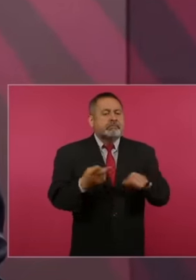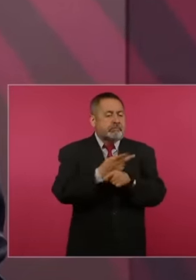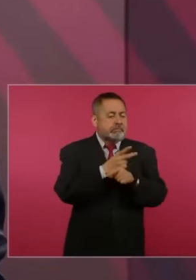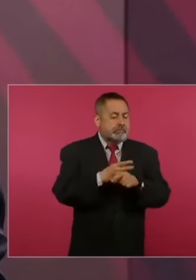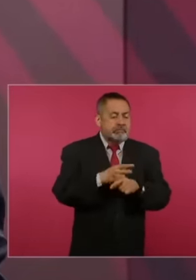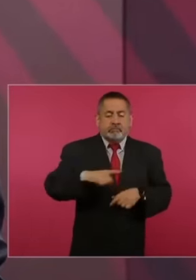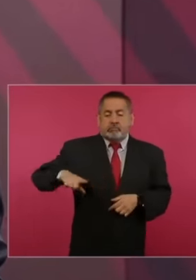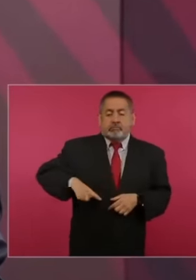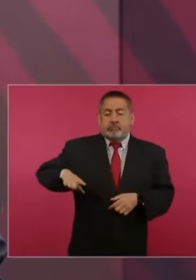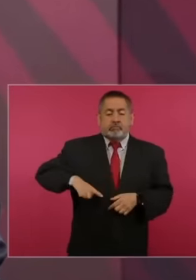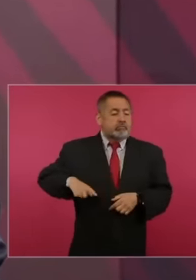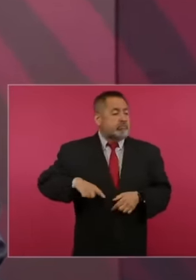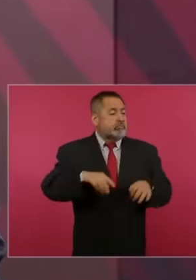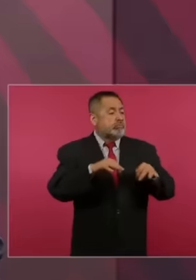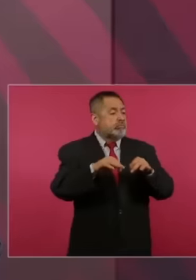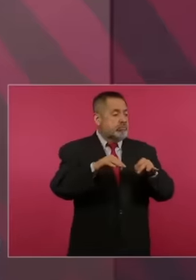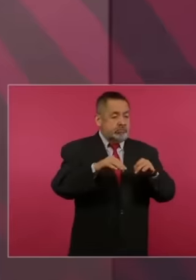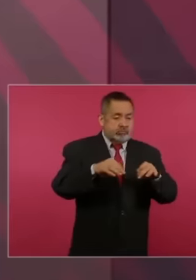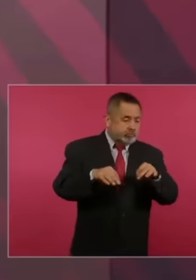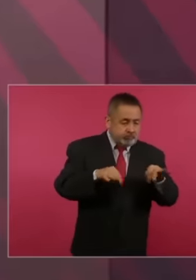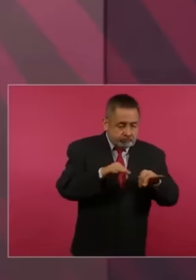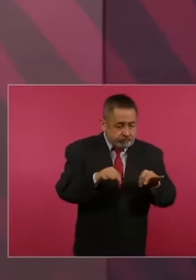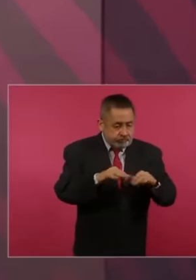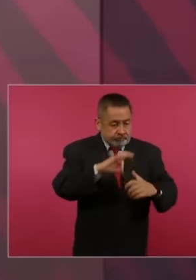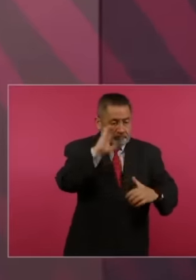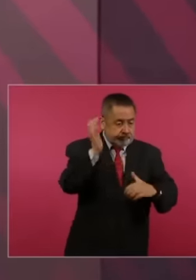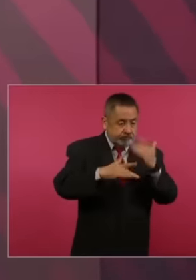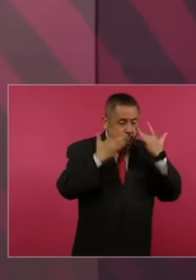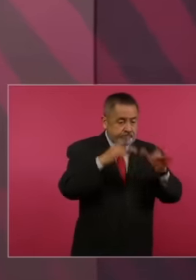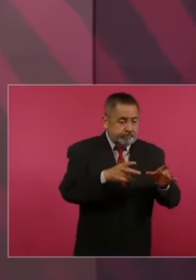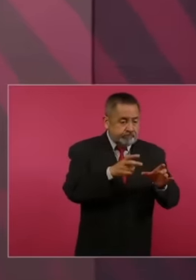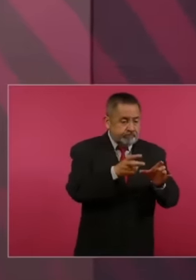for private companies as advisors,